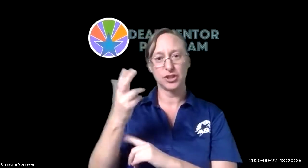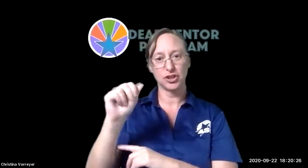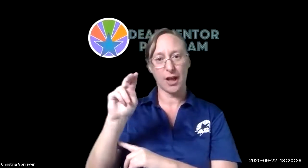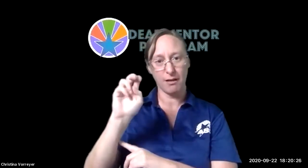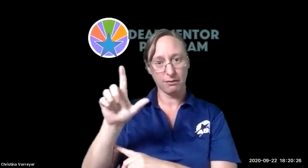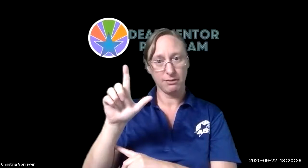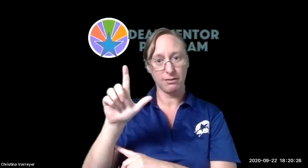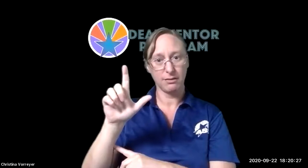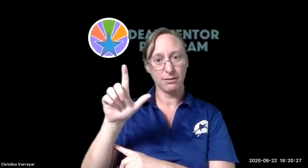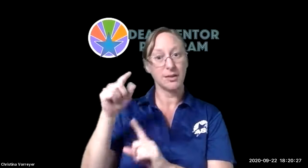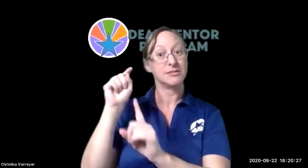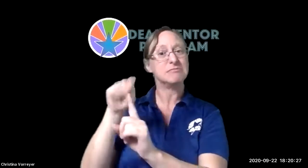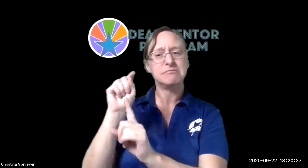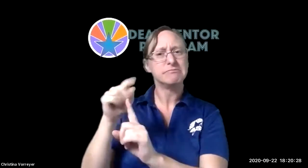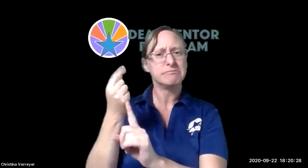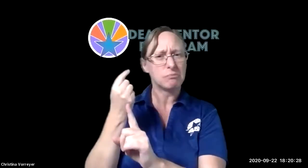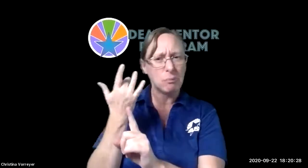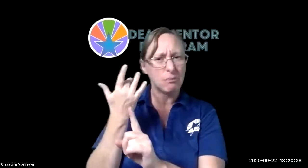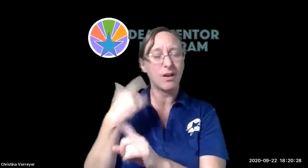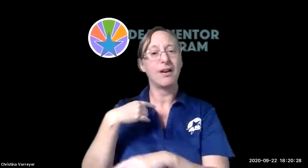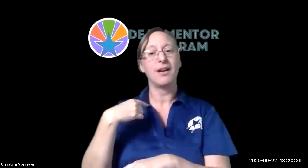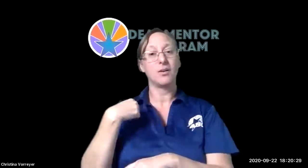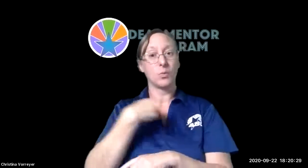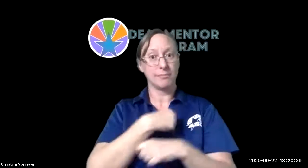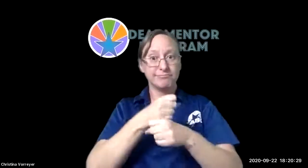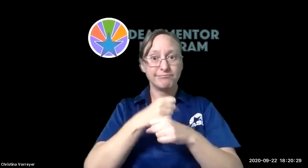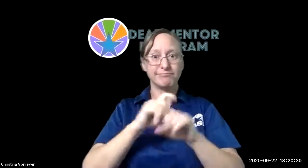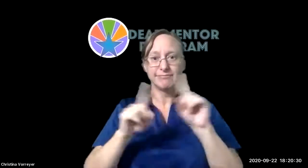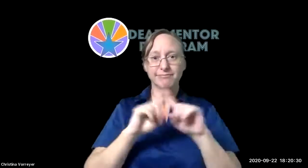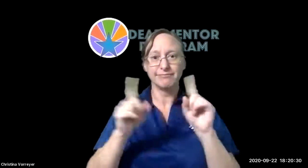we have developed a youtube channel for the program